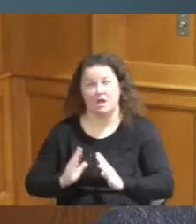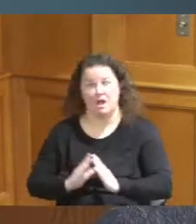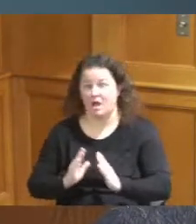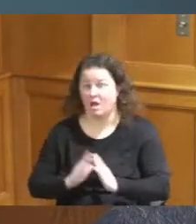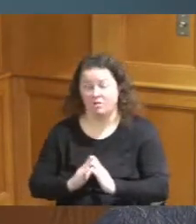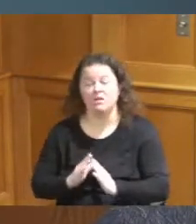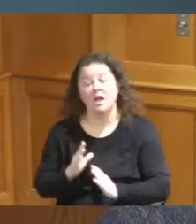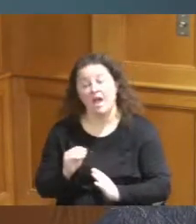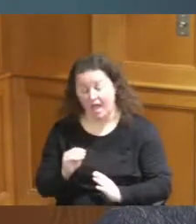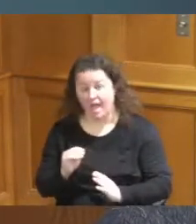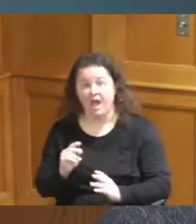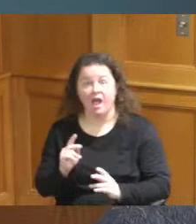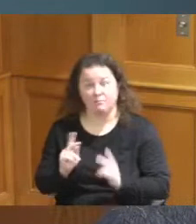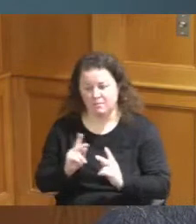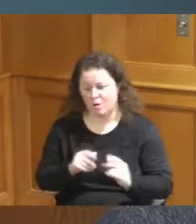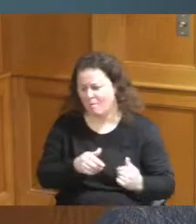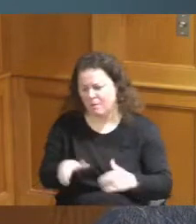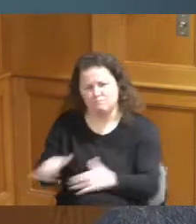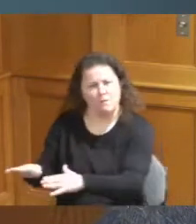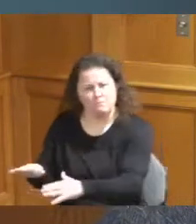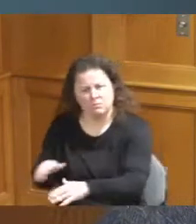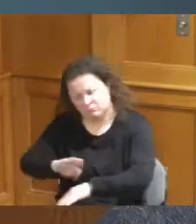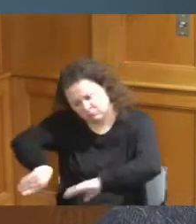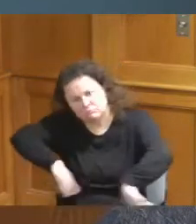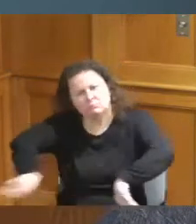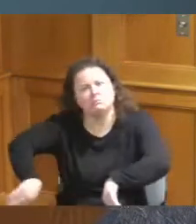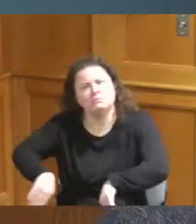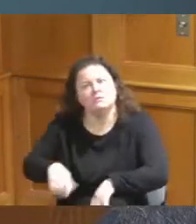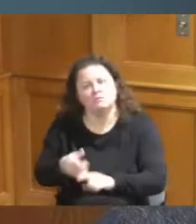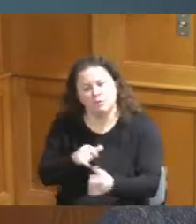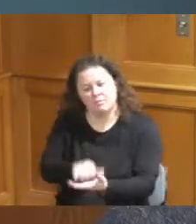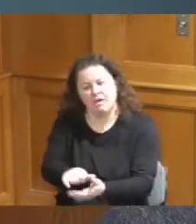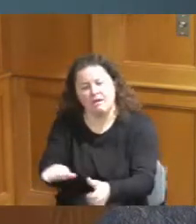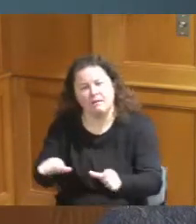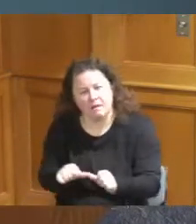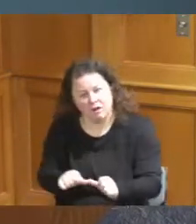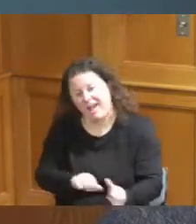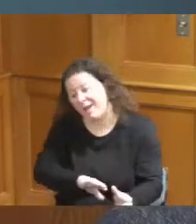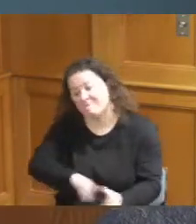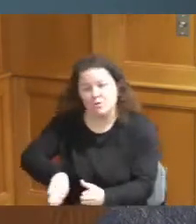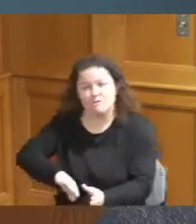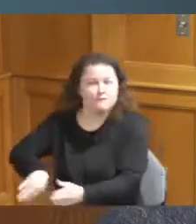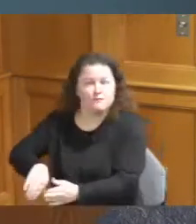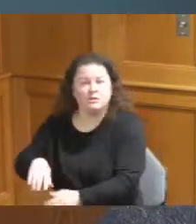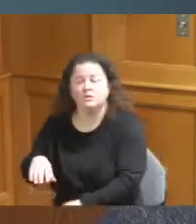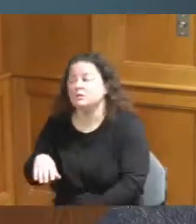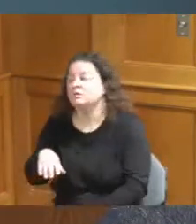they called black laws and they were moved to the West End so we have a lot of stories like